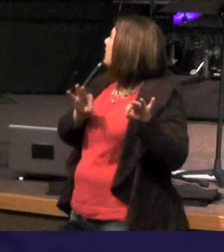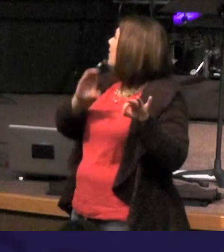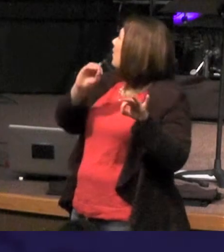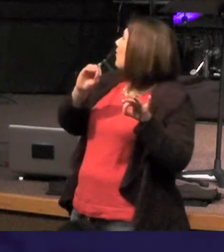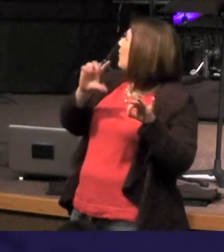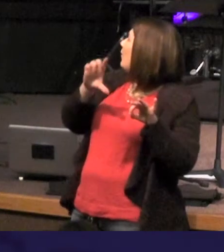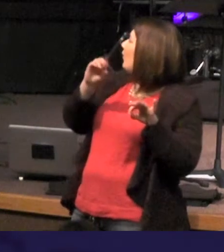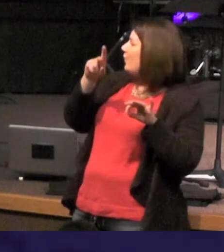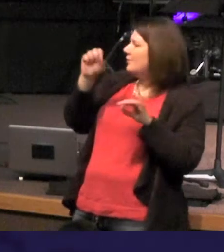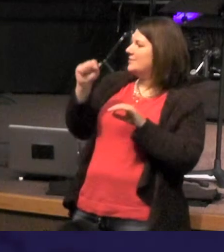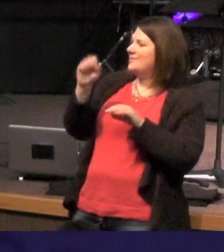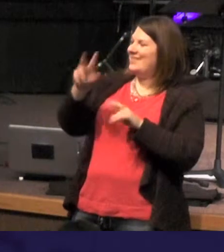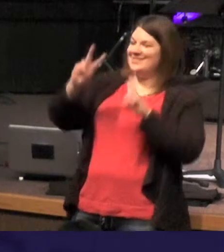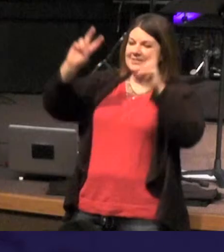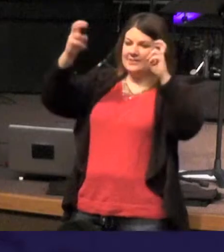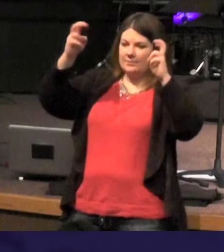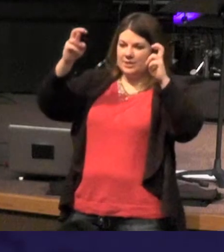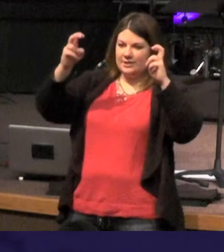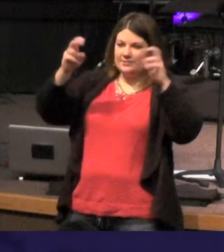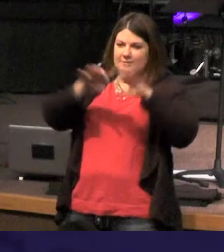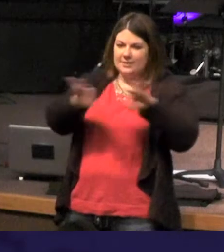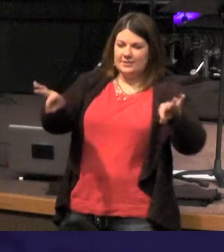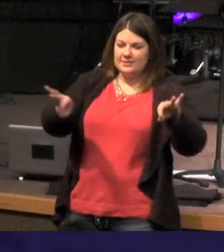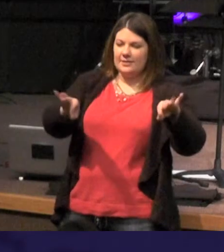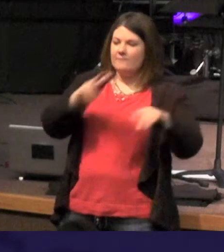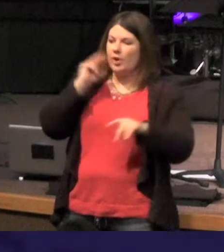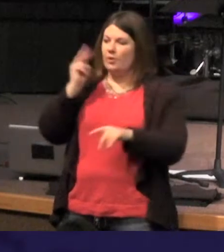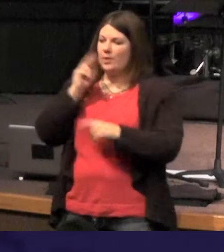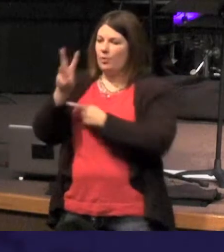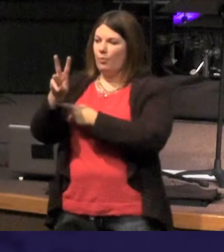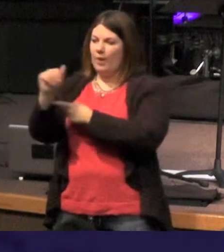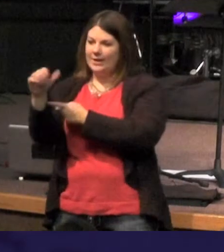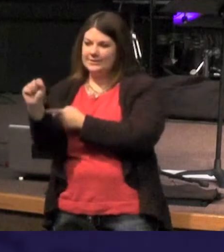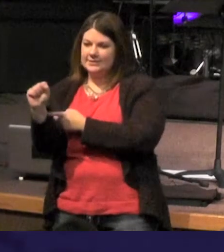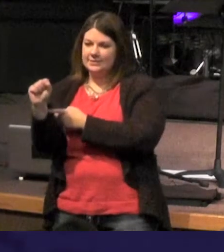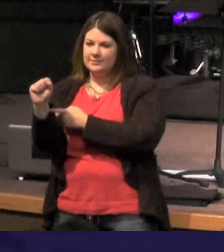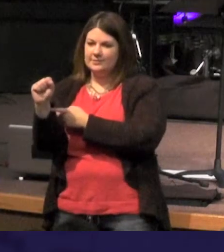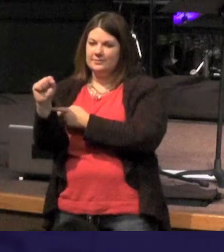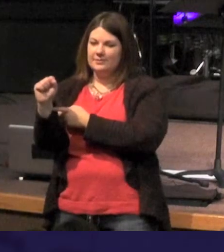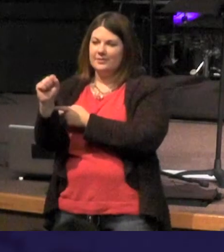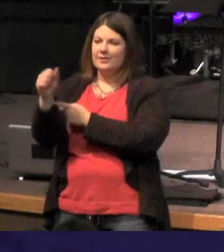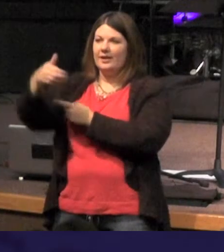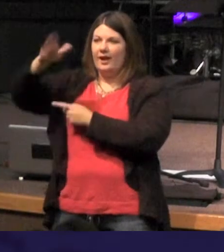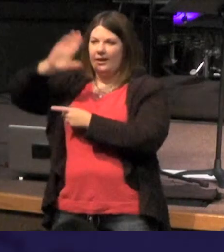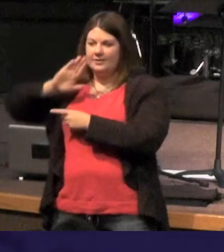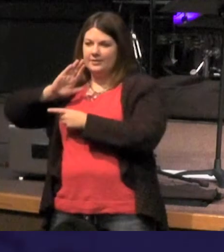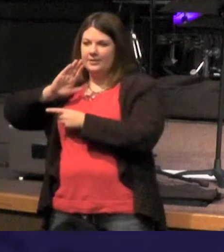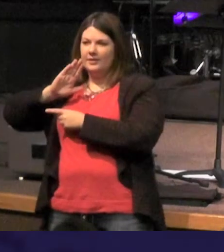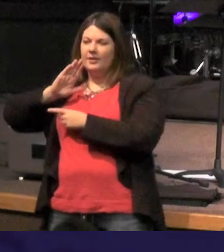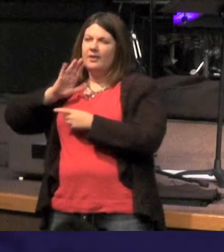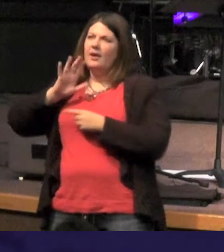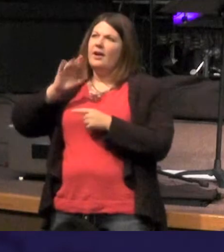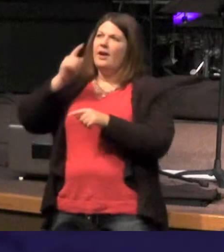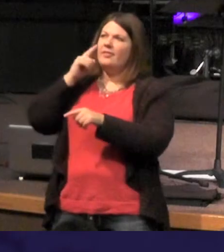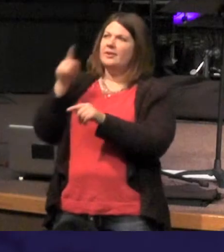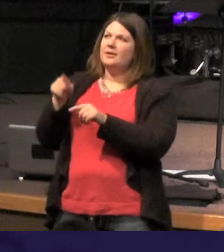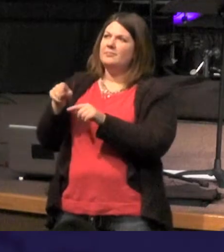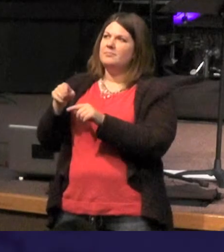the word we get our verb was God - some people are going to say well it does not have the article - it must be a god it must be